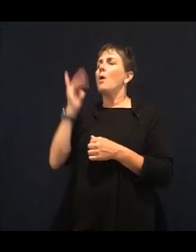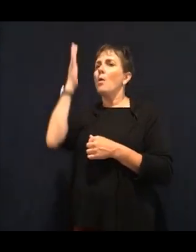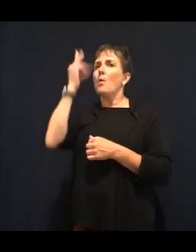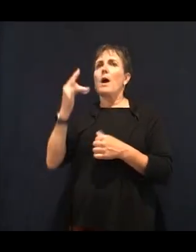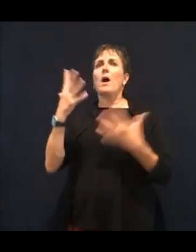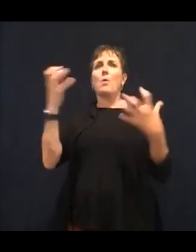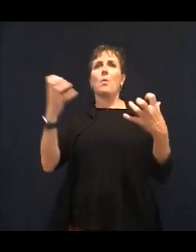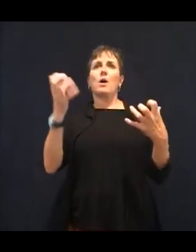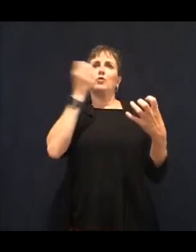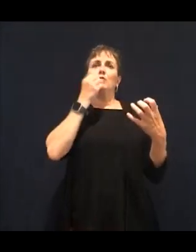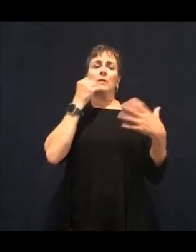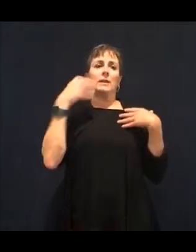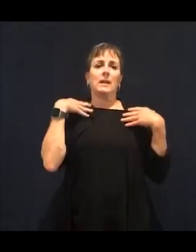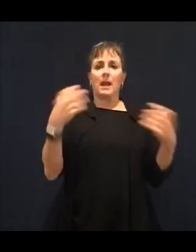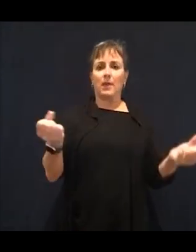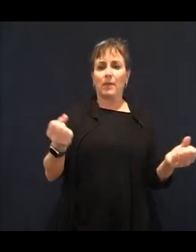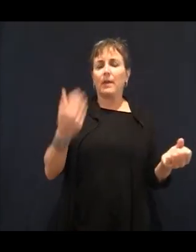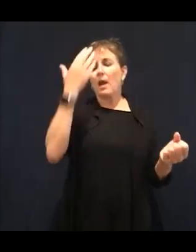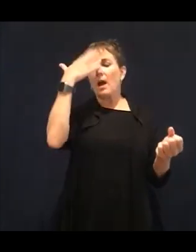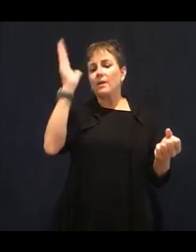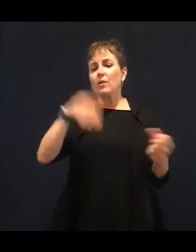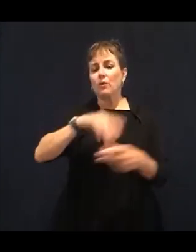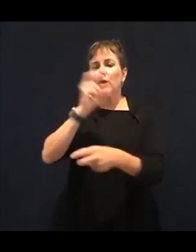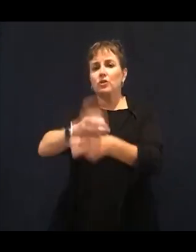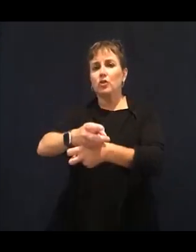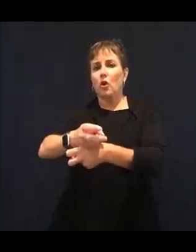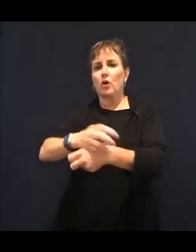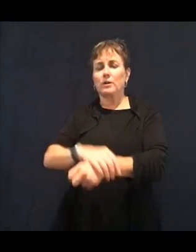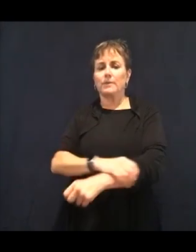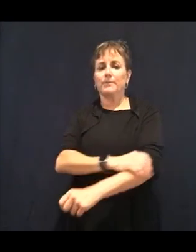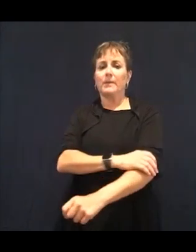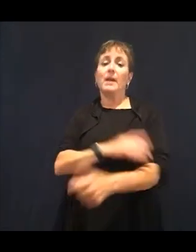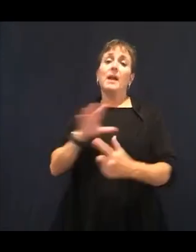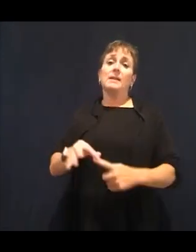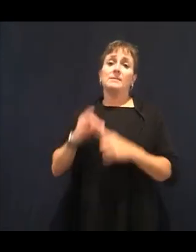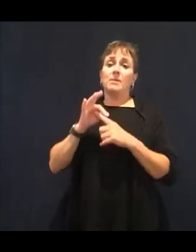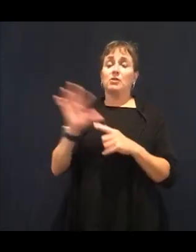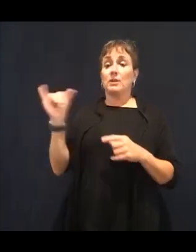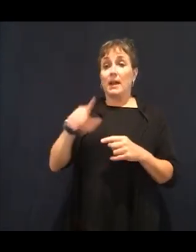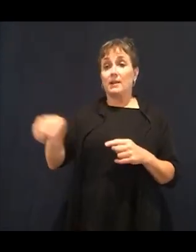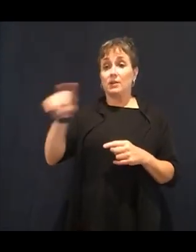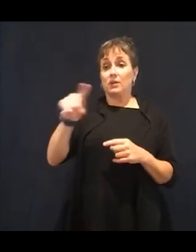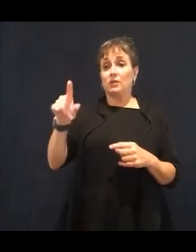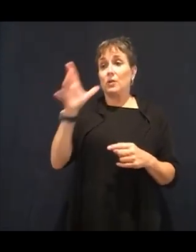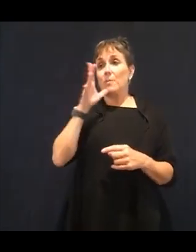to eat healthy. But having them understand the levels that